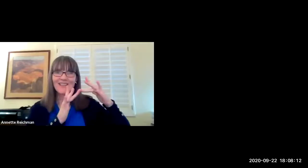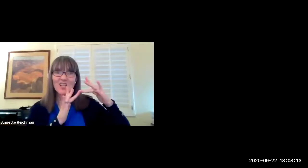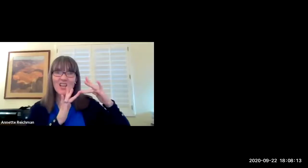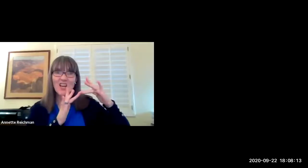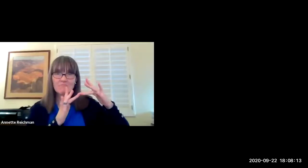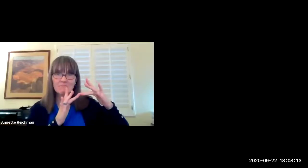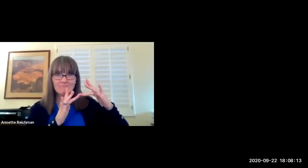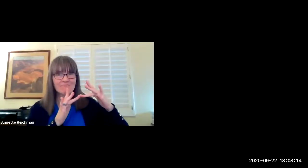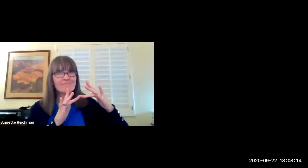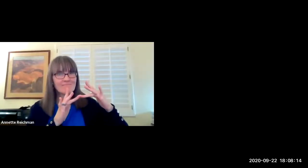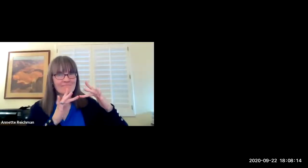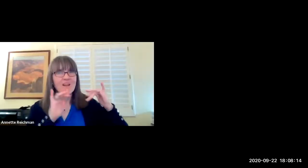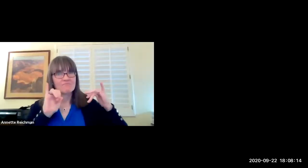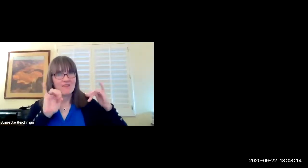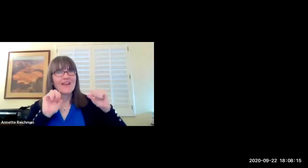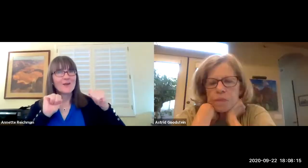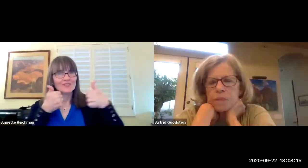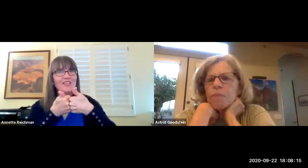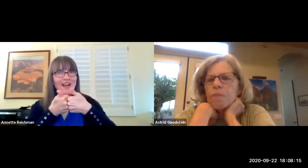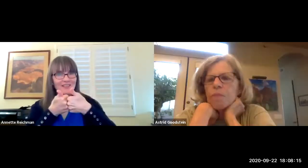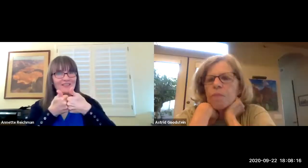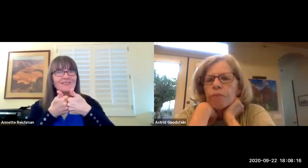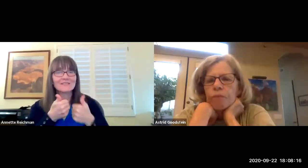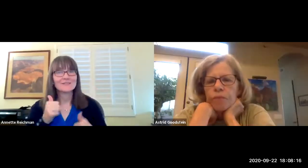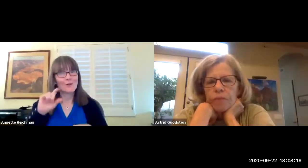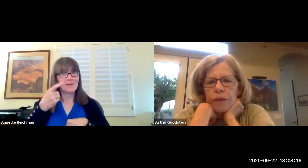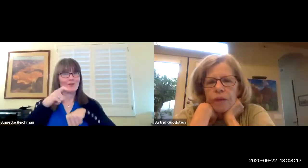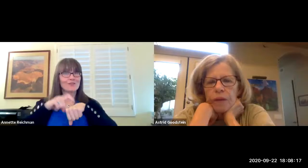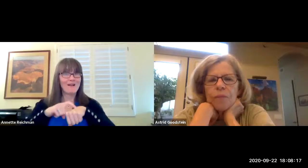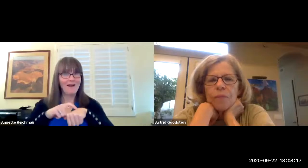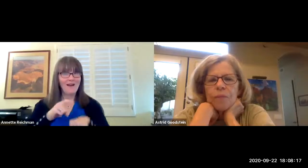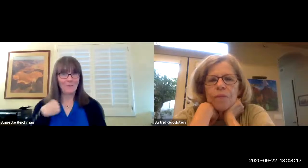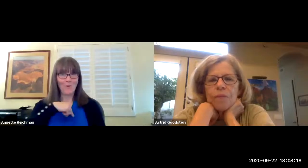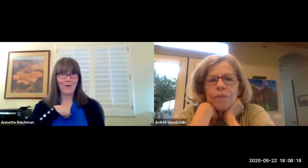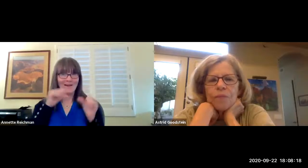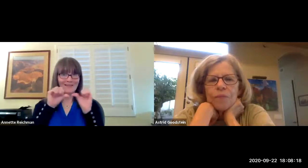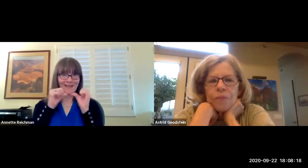also going to have access to the internet and that was a challenge